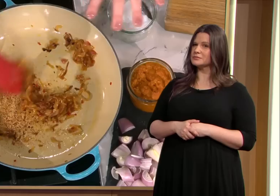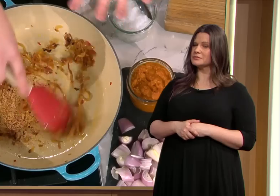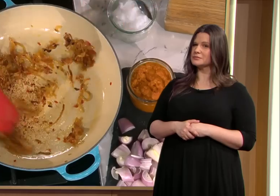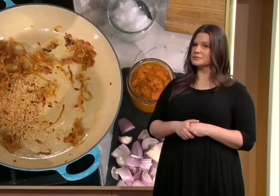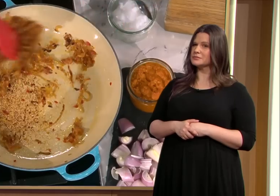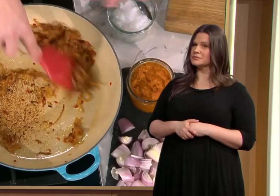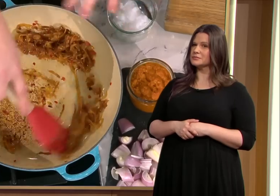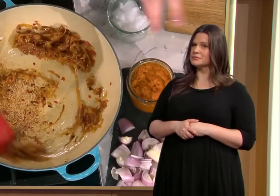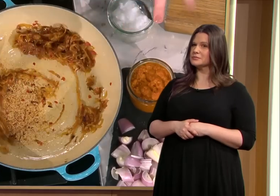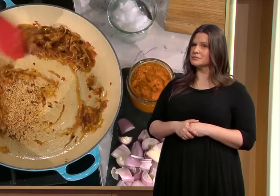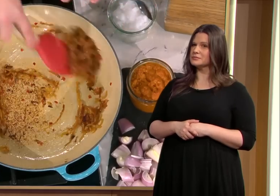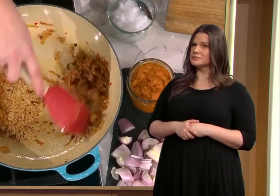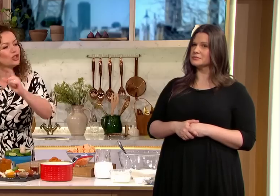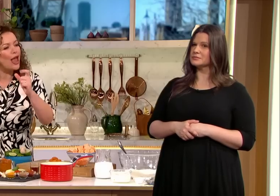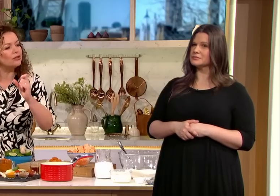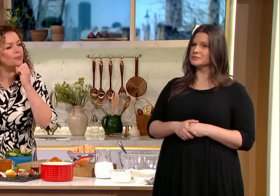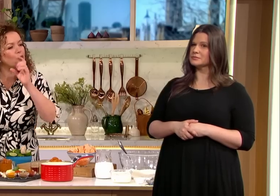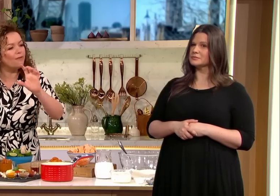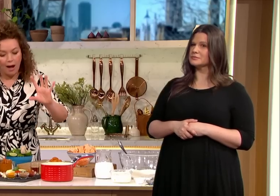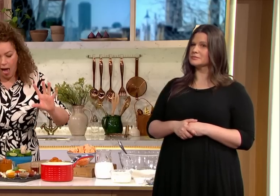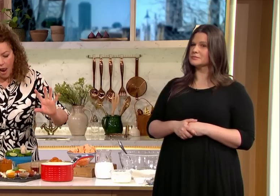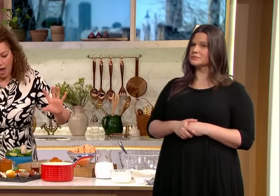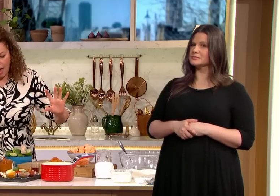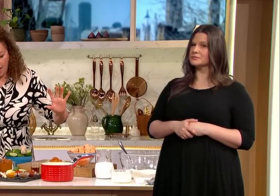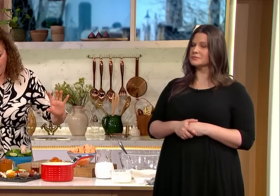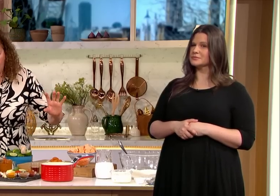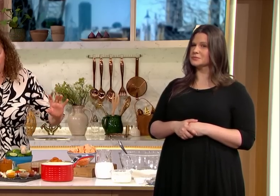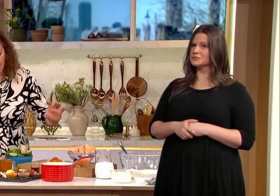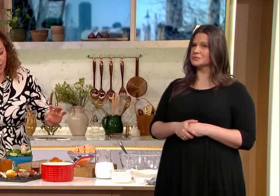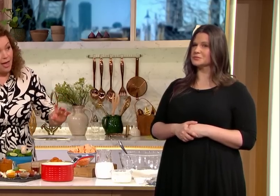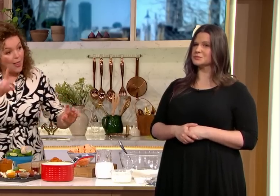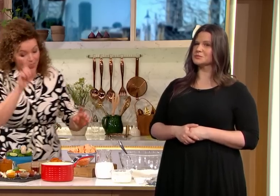with some chili and they're caramelising at the moment so they've turned a beautiful brown colour